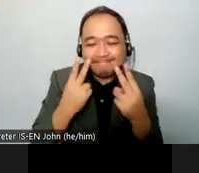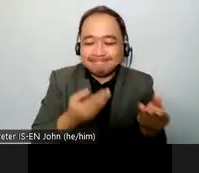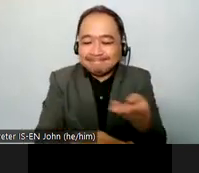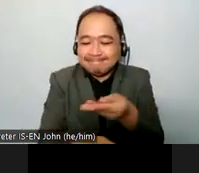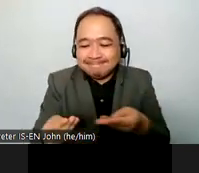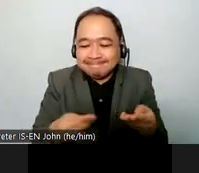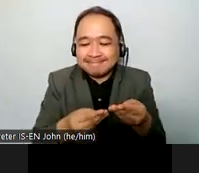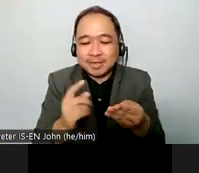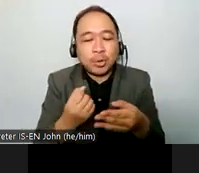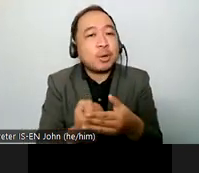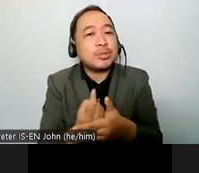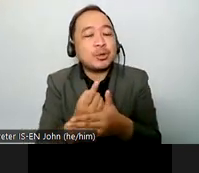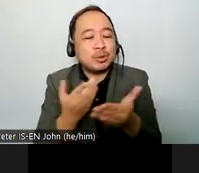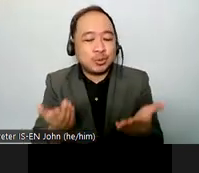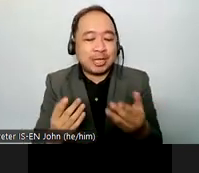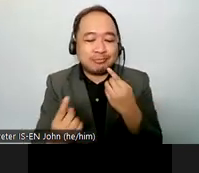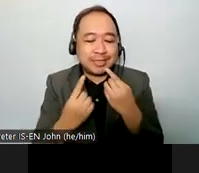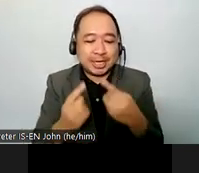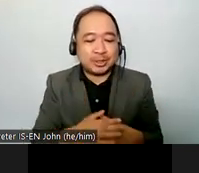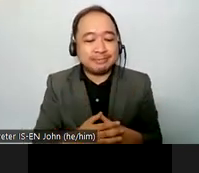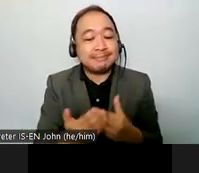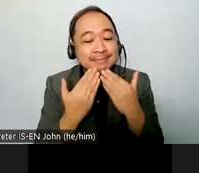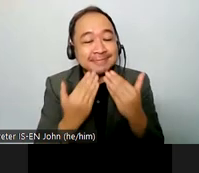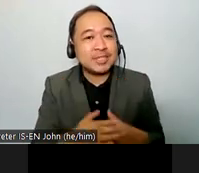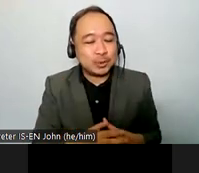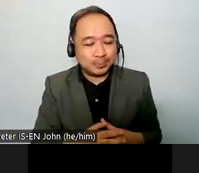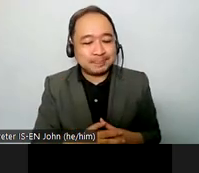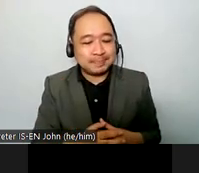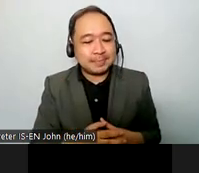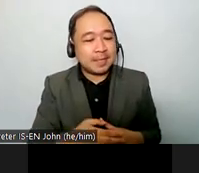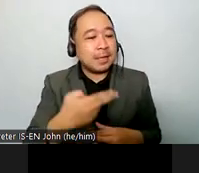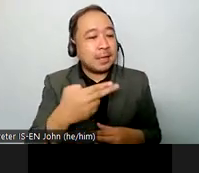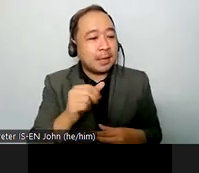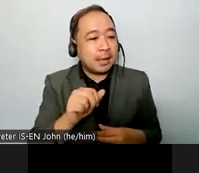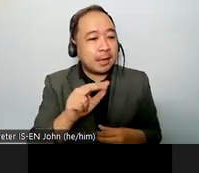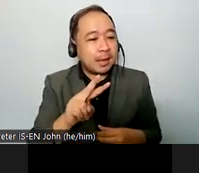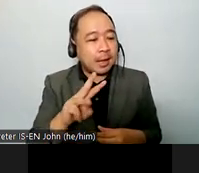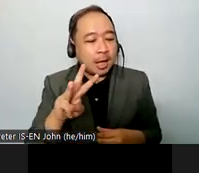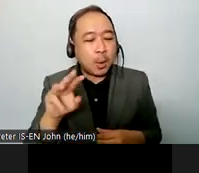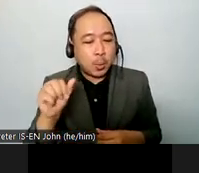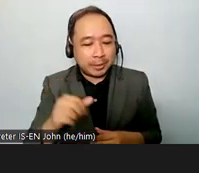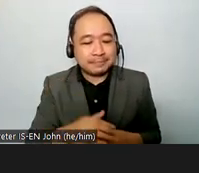different um you know groups ethnic groups age cultures uh the rights they leave to work but most